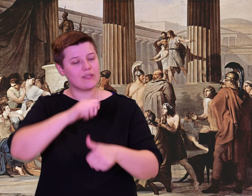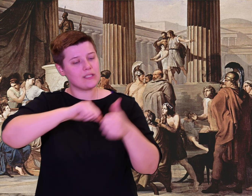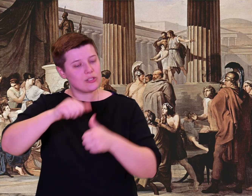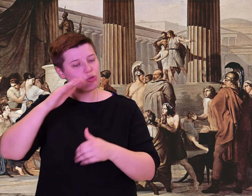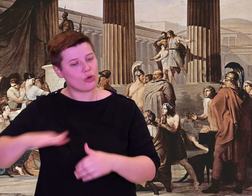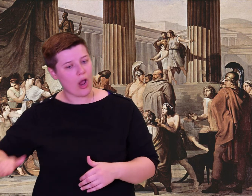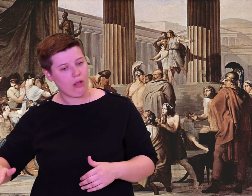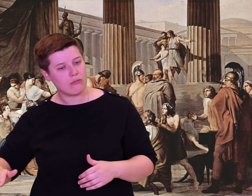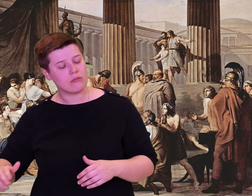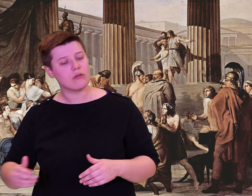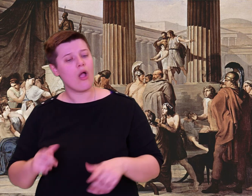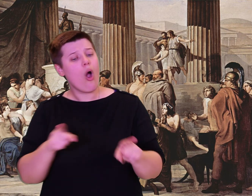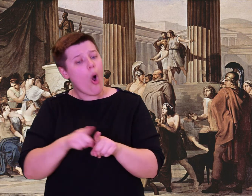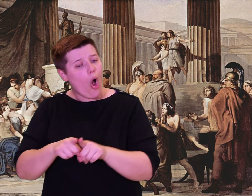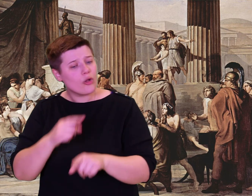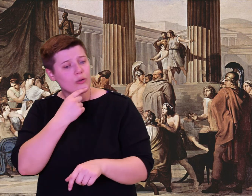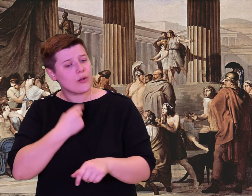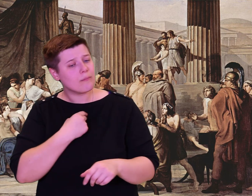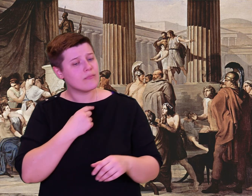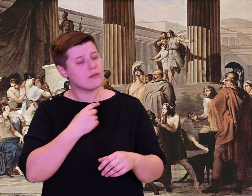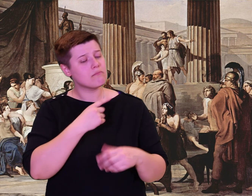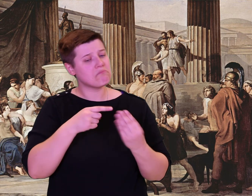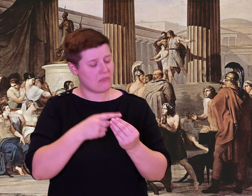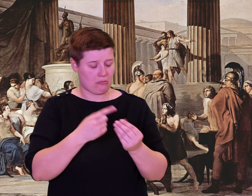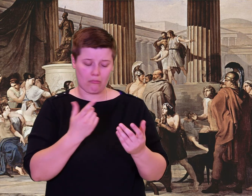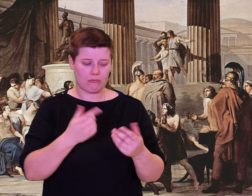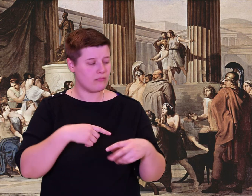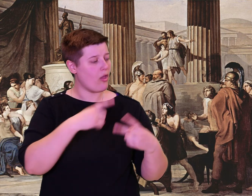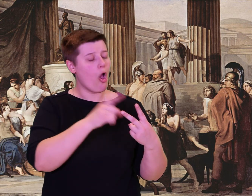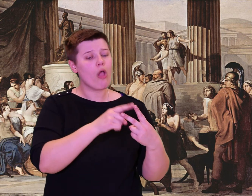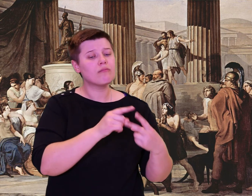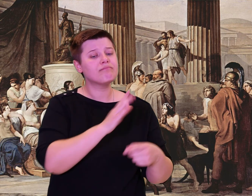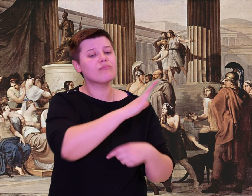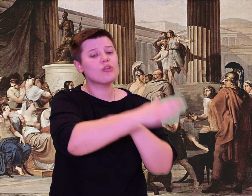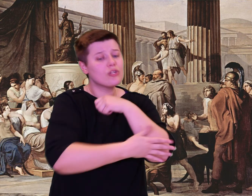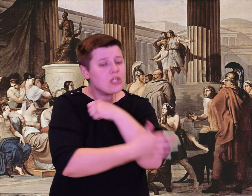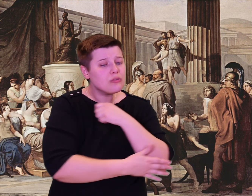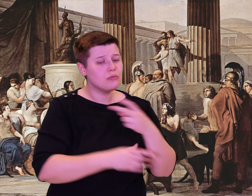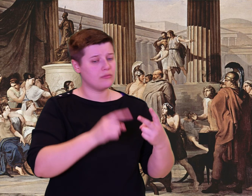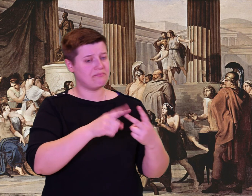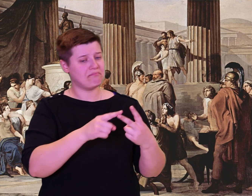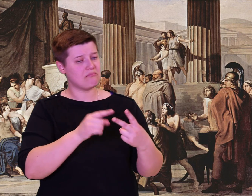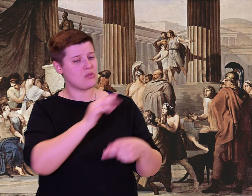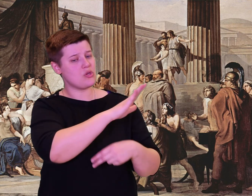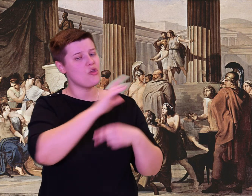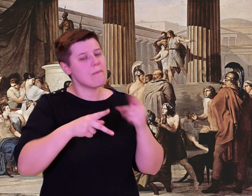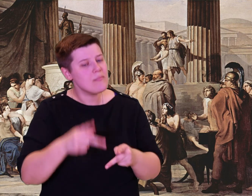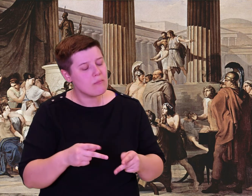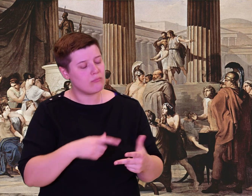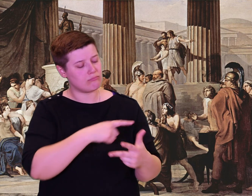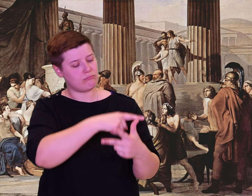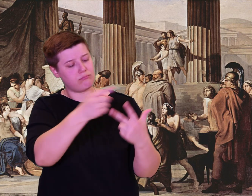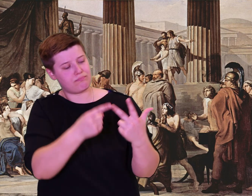Frankness would be best. What did your parents name you? With what name are you